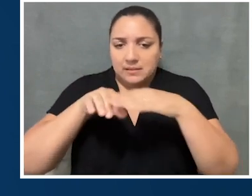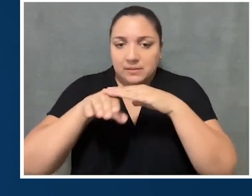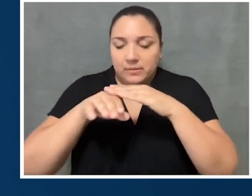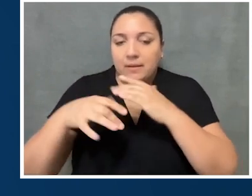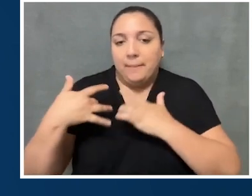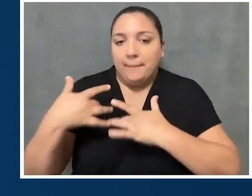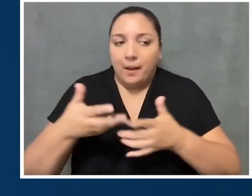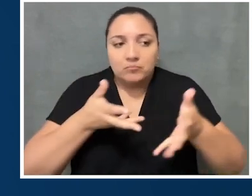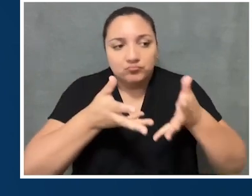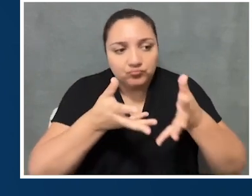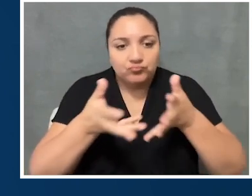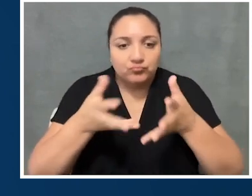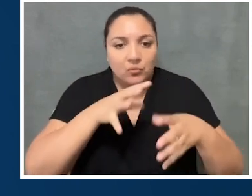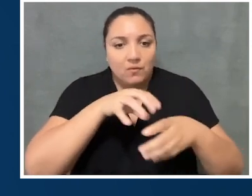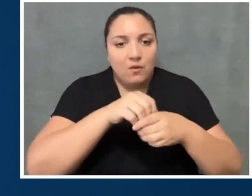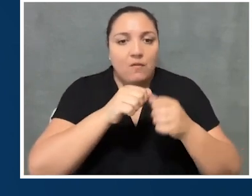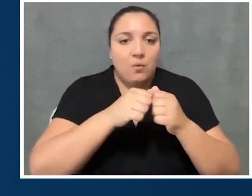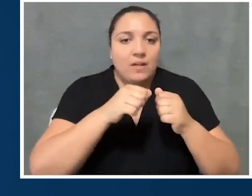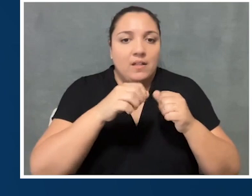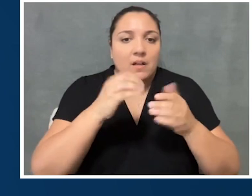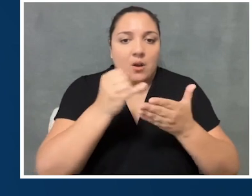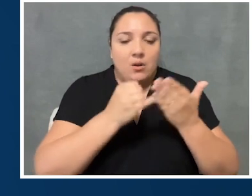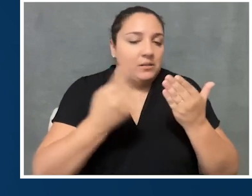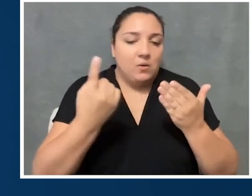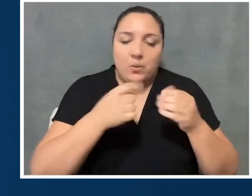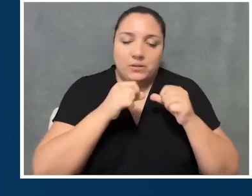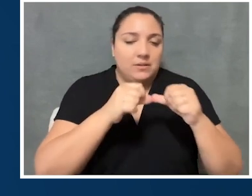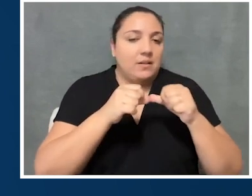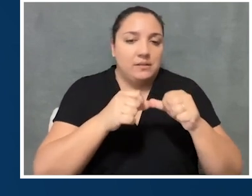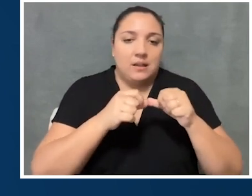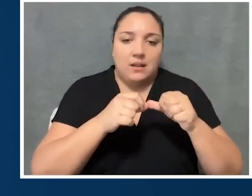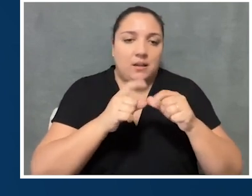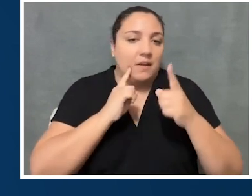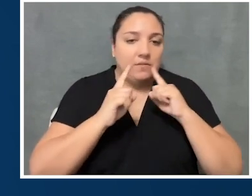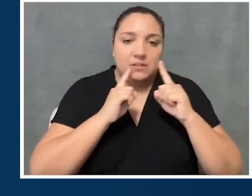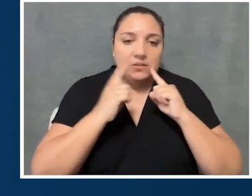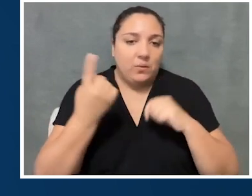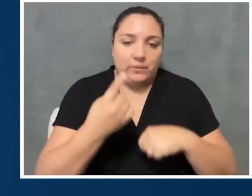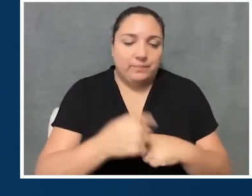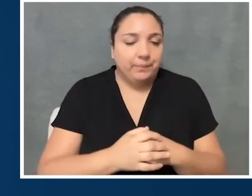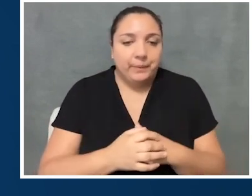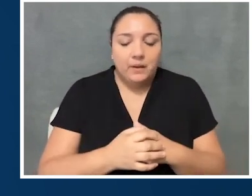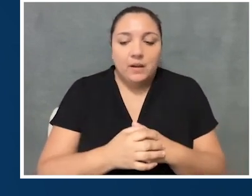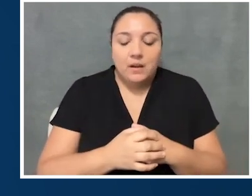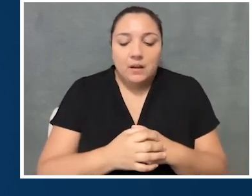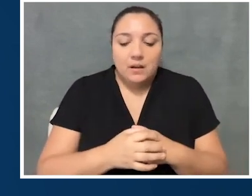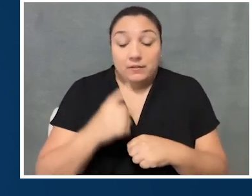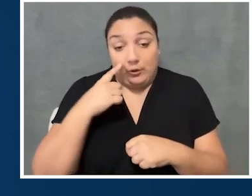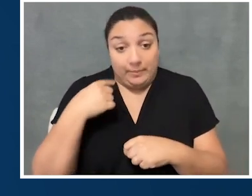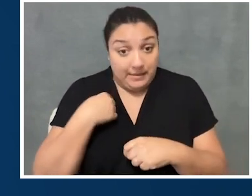also interacts with artists in any way, it's always a constant conversation. And I think for me,